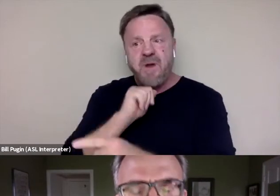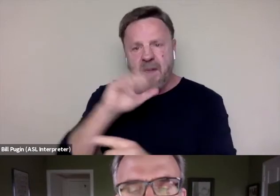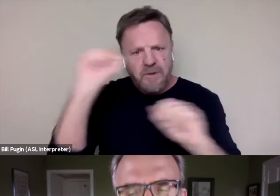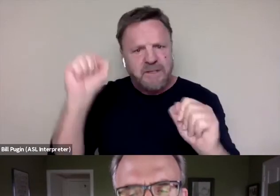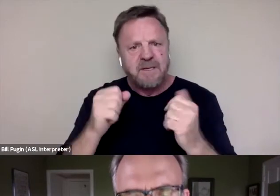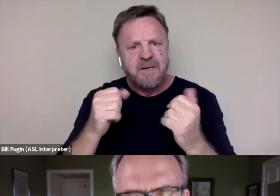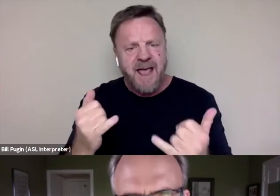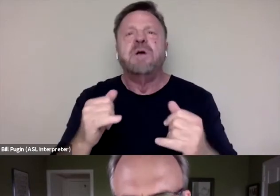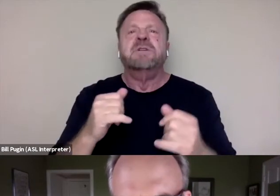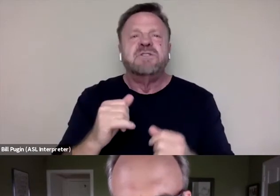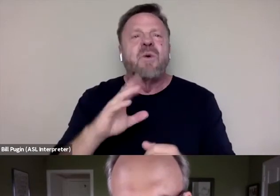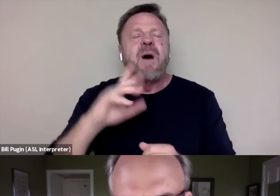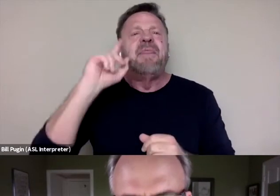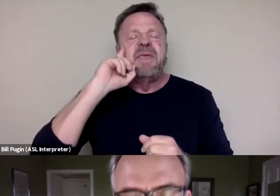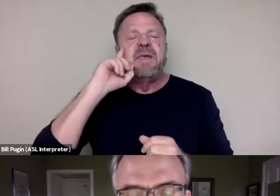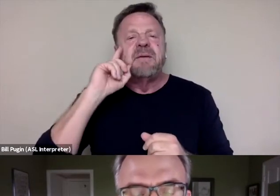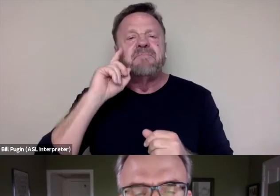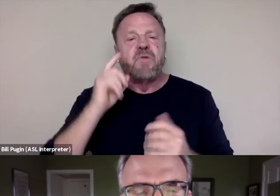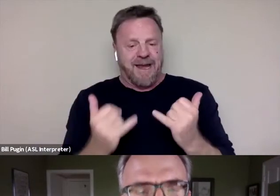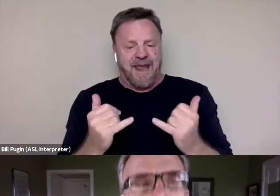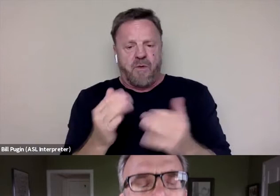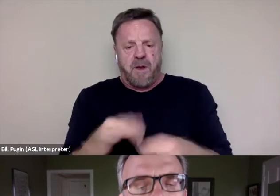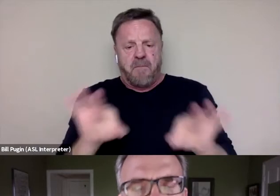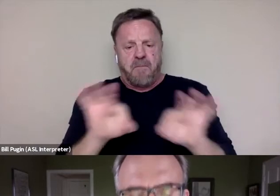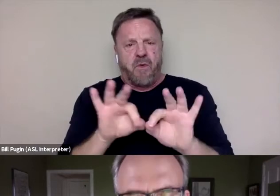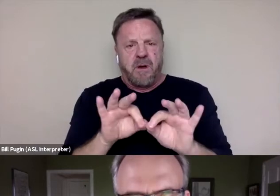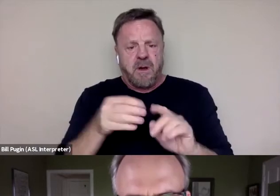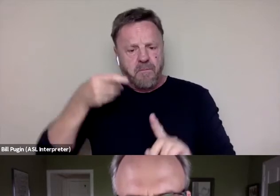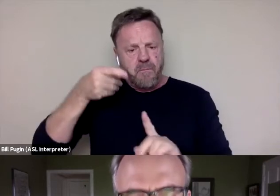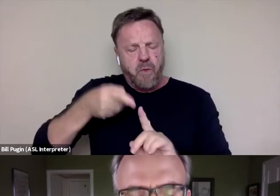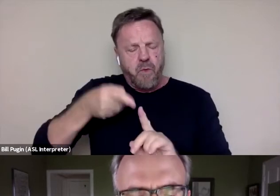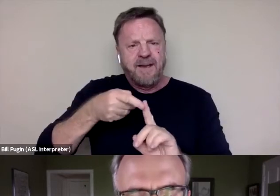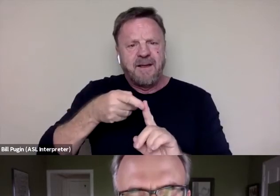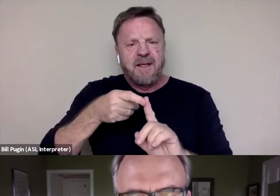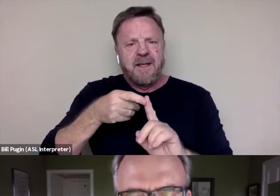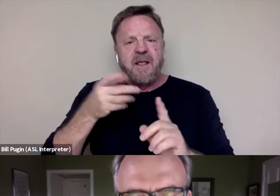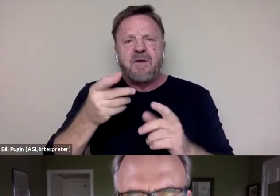So I think we're at really a very important point where there's, I think, an attempt in the Democratic Party